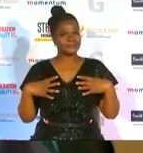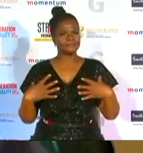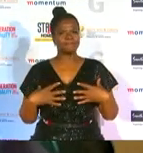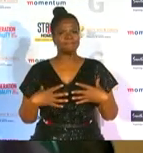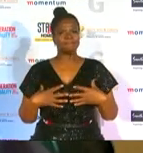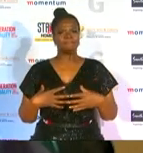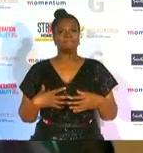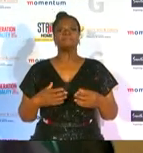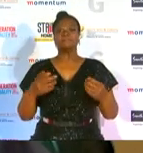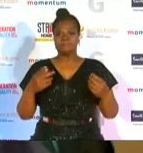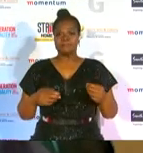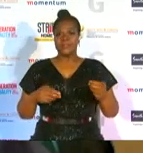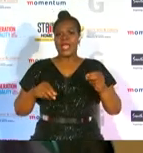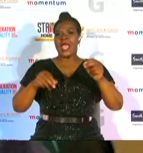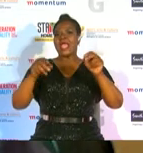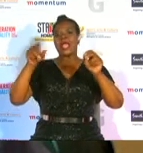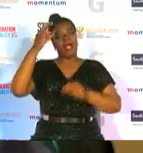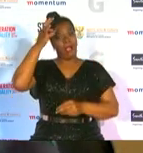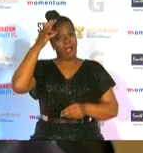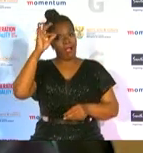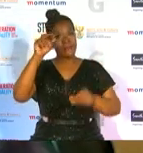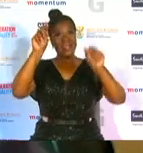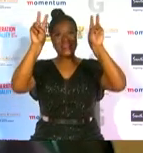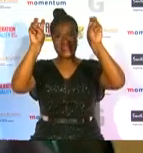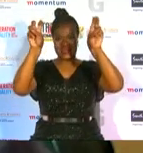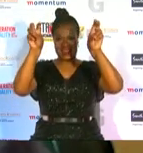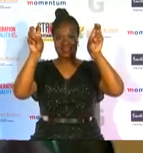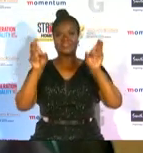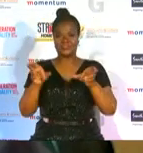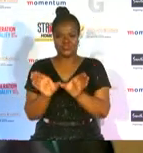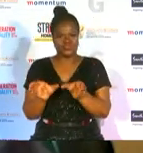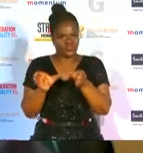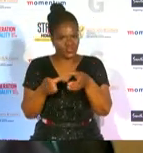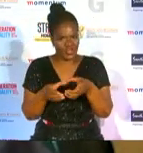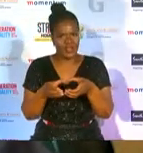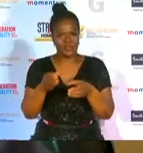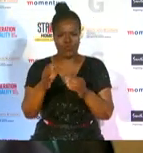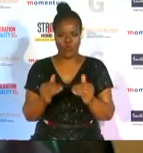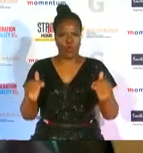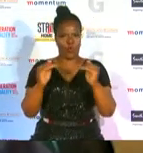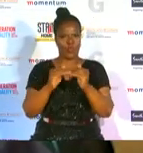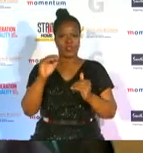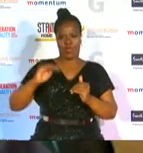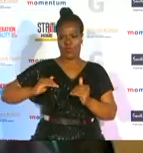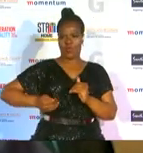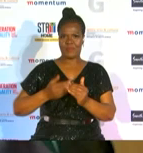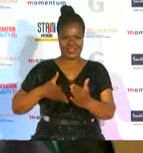government's themes for this year's generation equality realizing women's right as an equal future